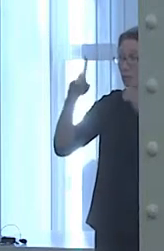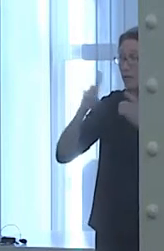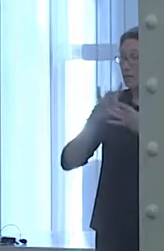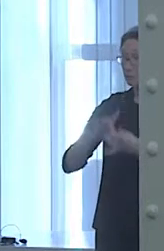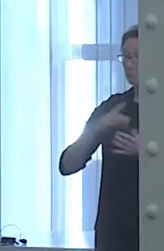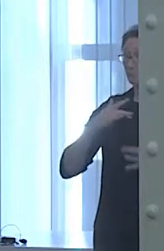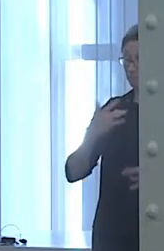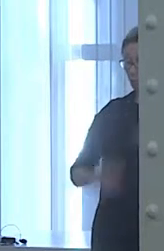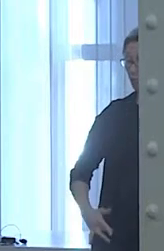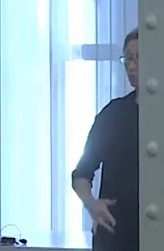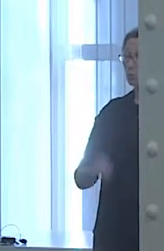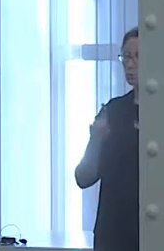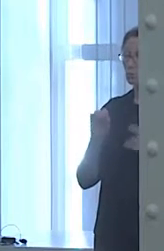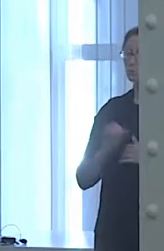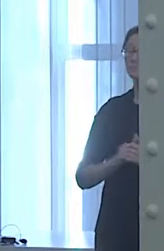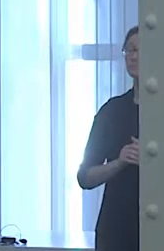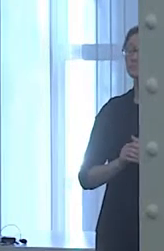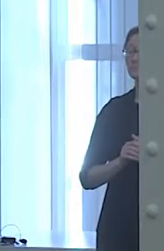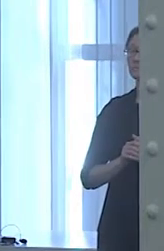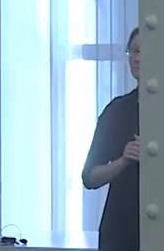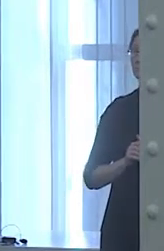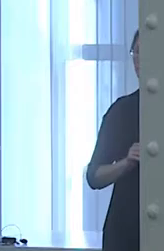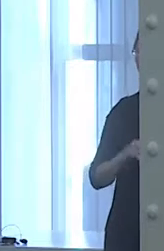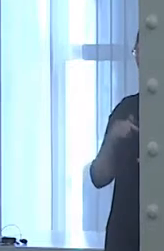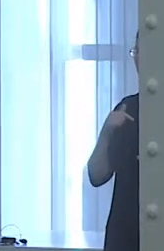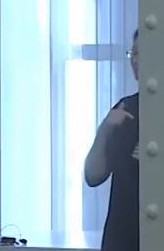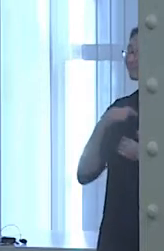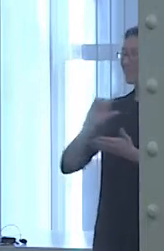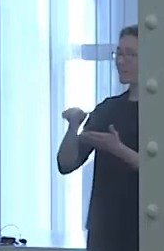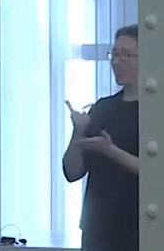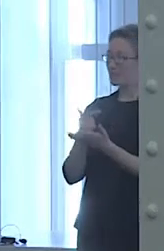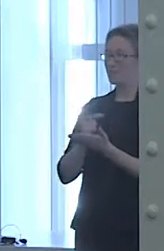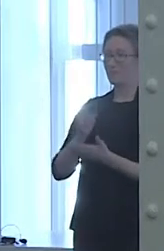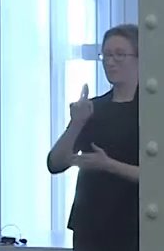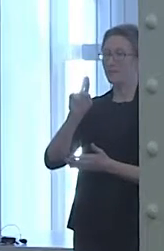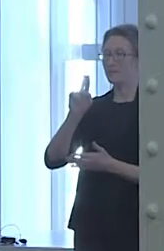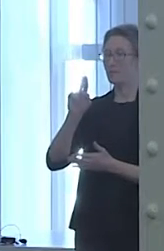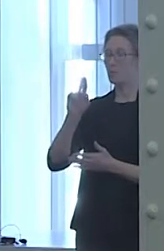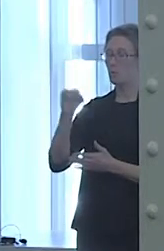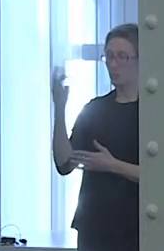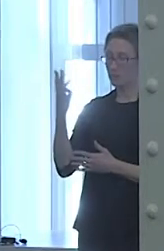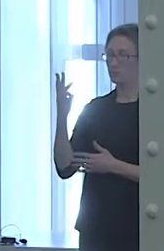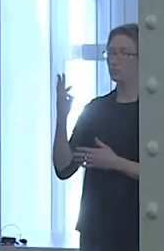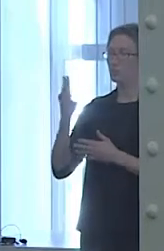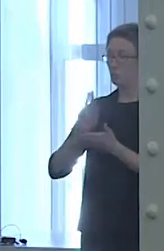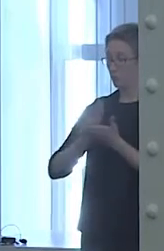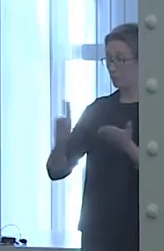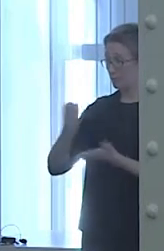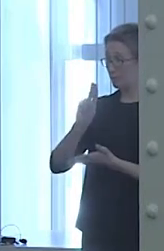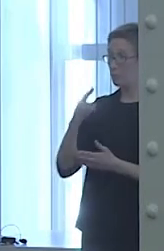I graduated from Northwestern University cum laude with two majors. And this